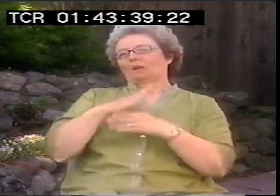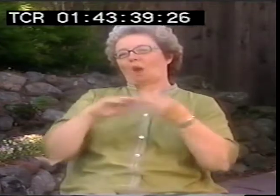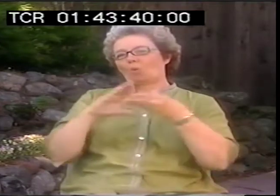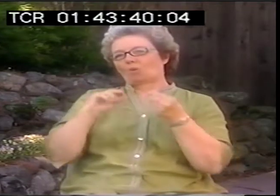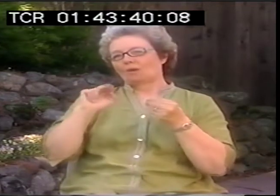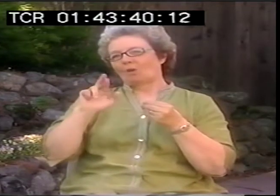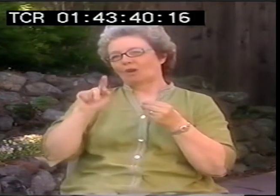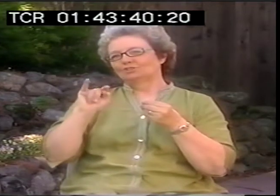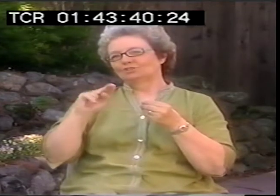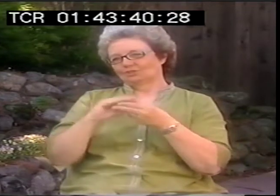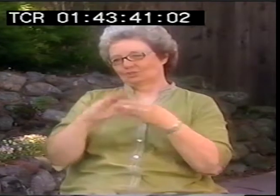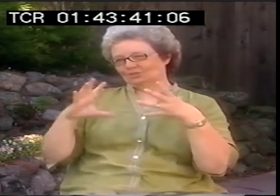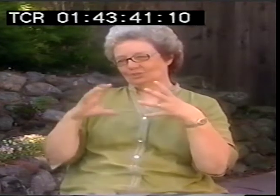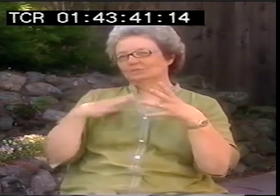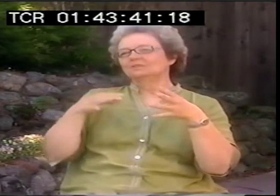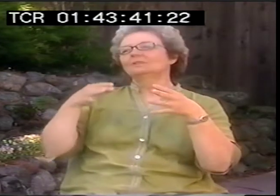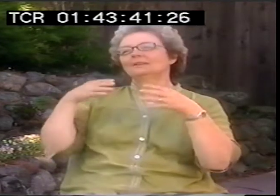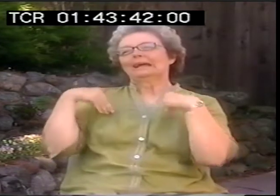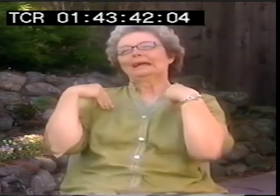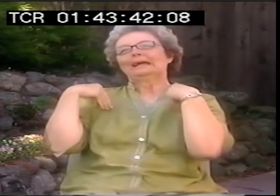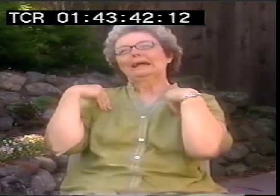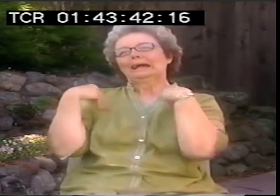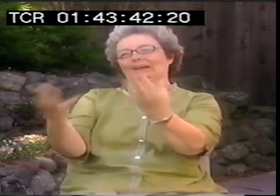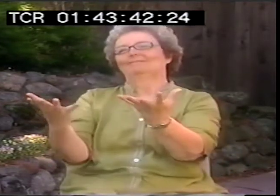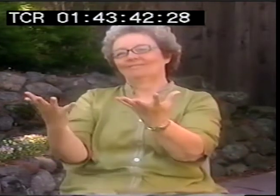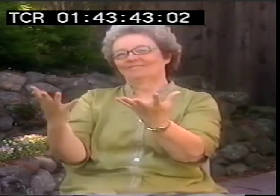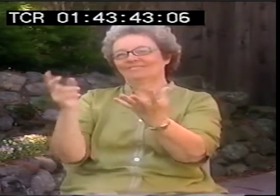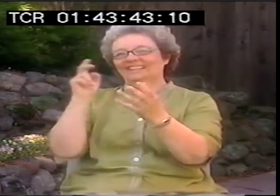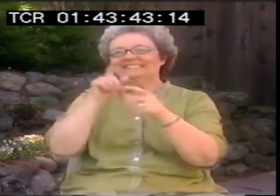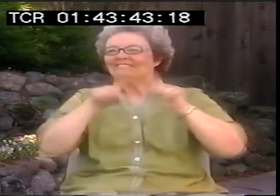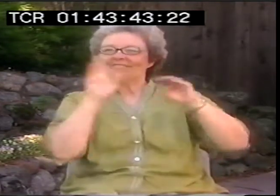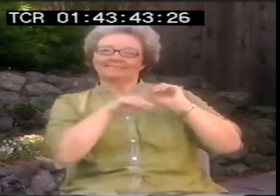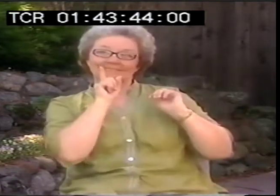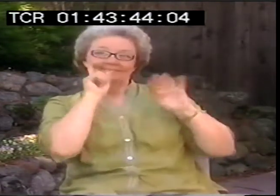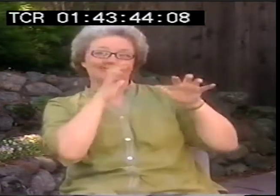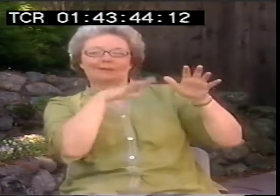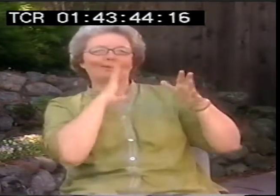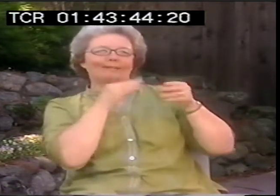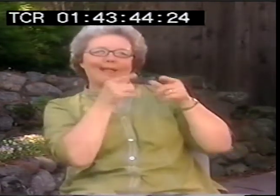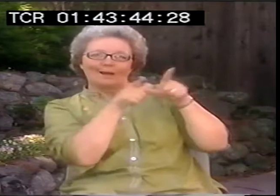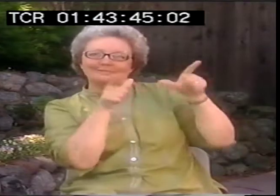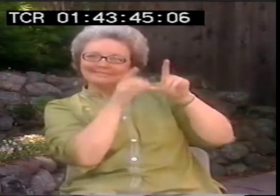So I let go of the narration. It's different with a deaf audience.